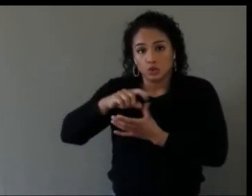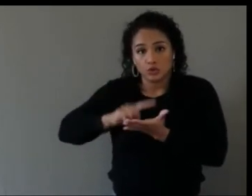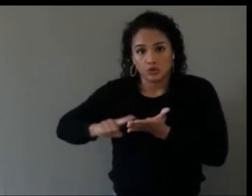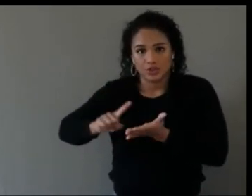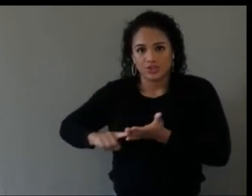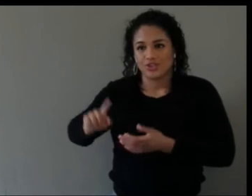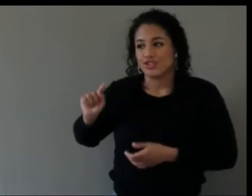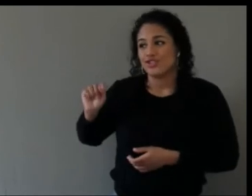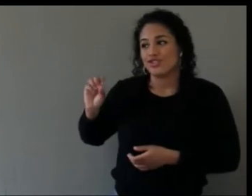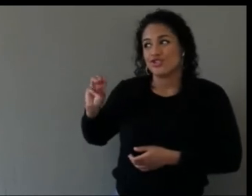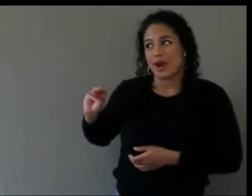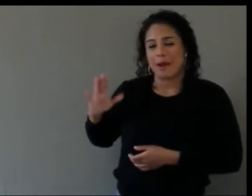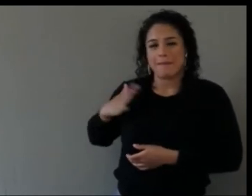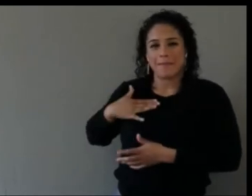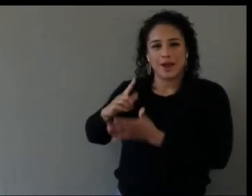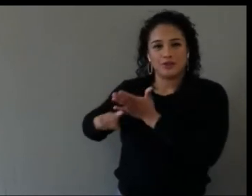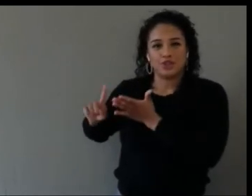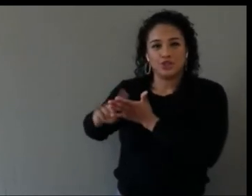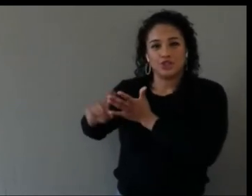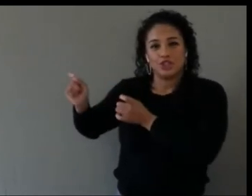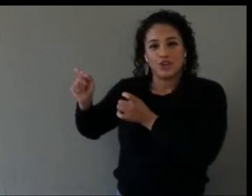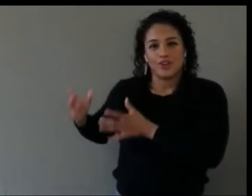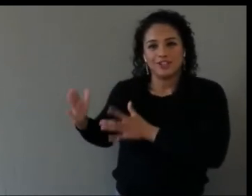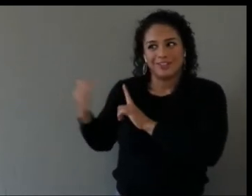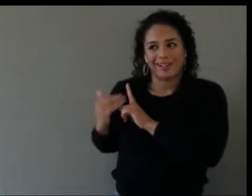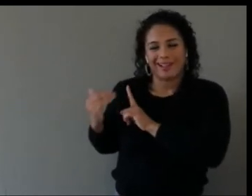me that it's a little bit more time up front.